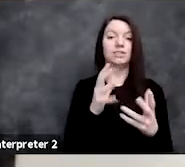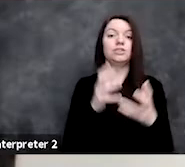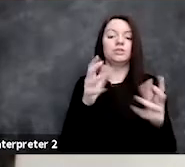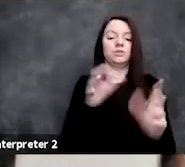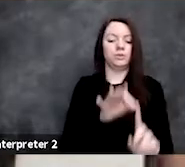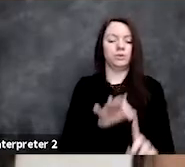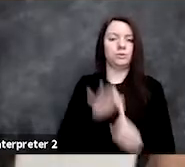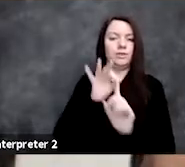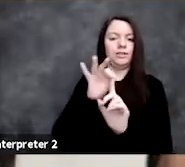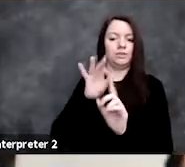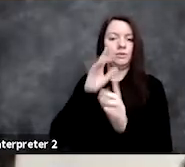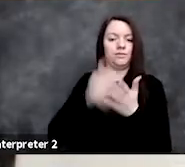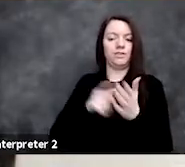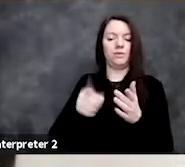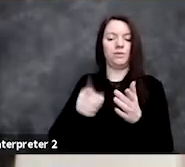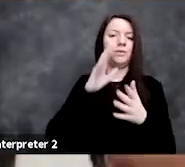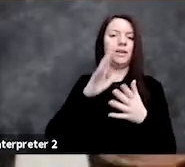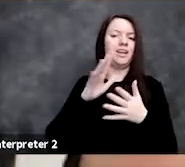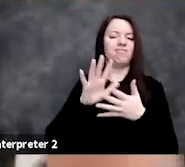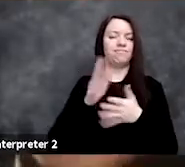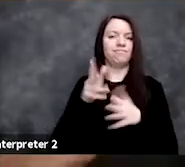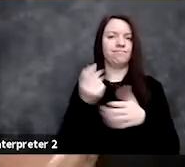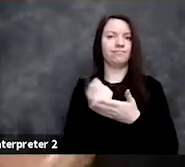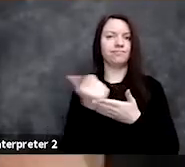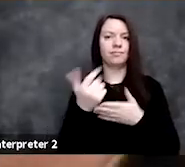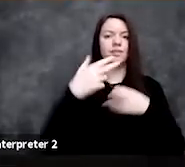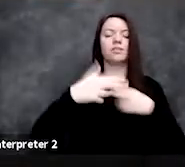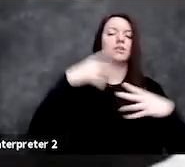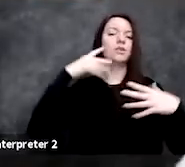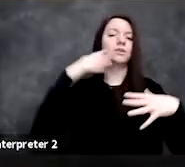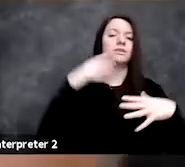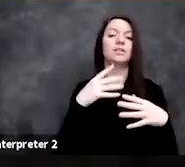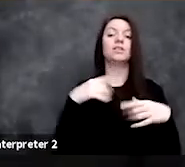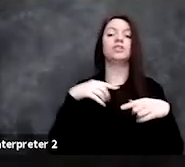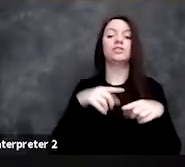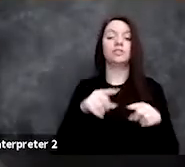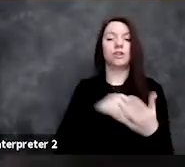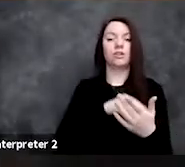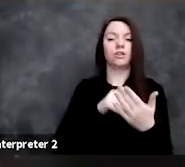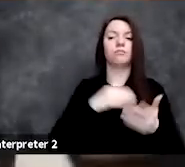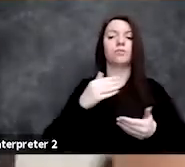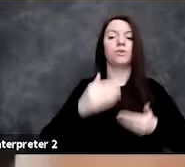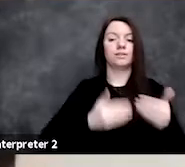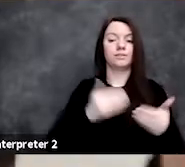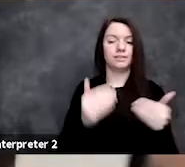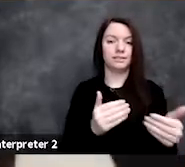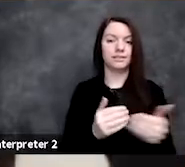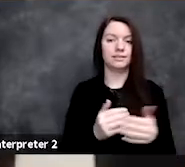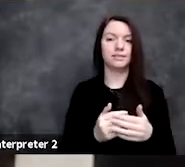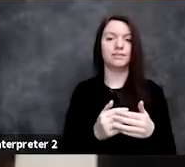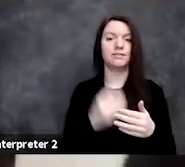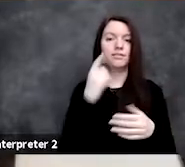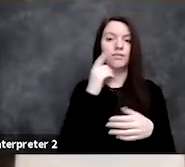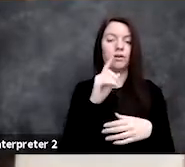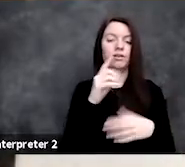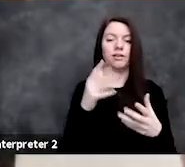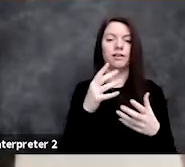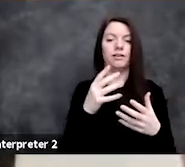will be noised and clipped in a specific way during the learning process of the algorithm